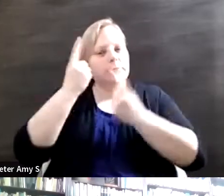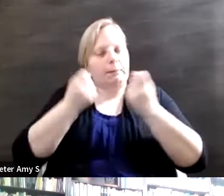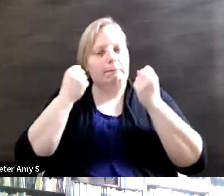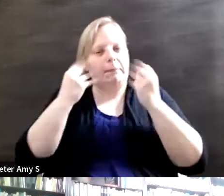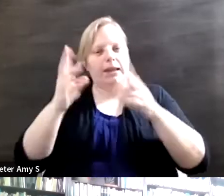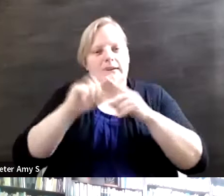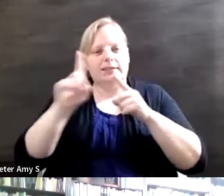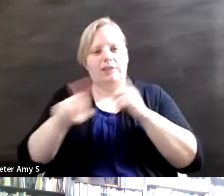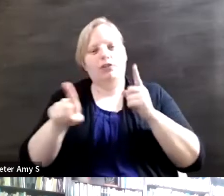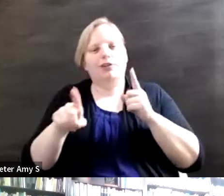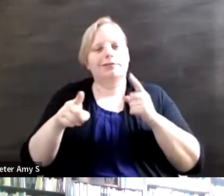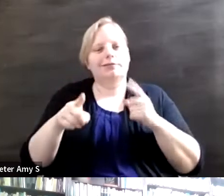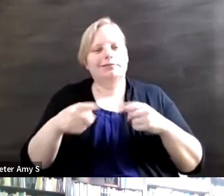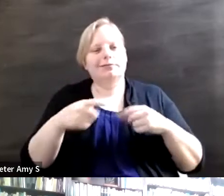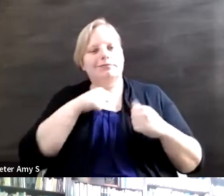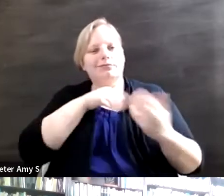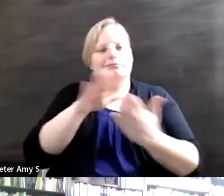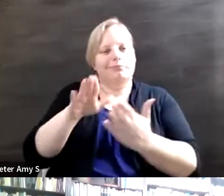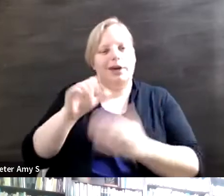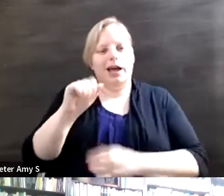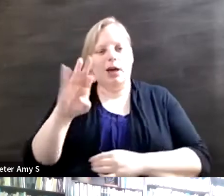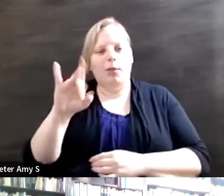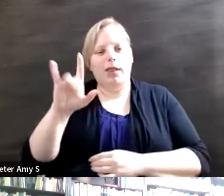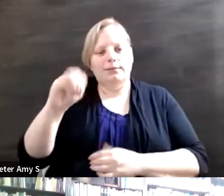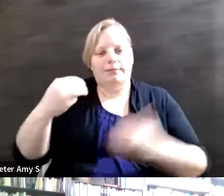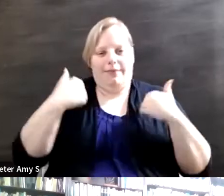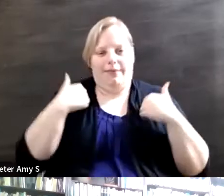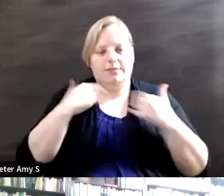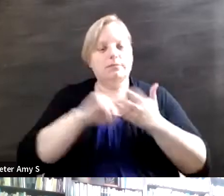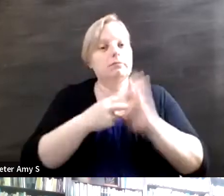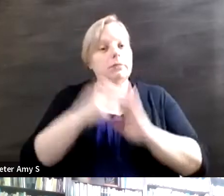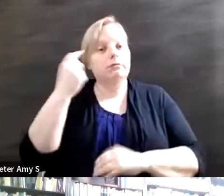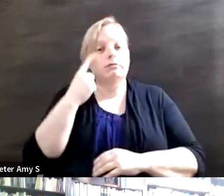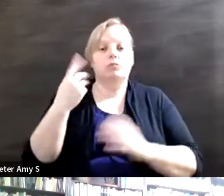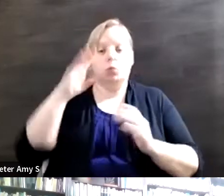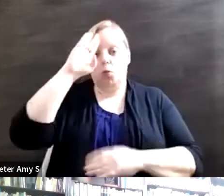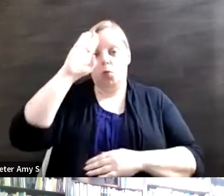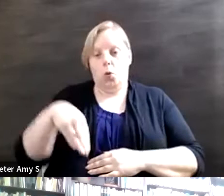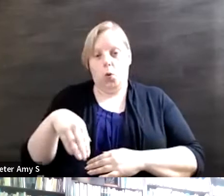even in the disability community, you know. As you know, disability is a very